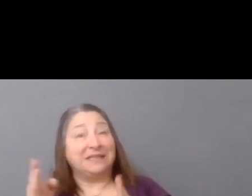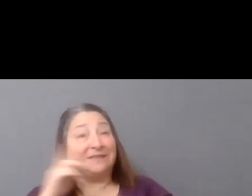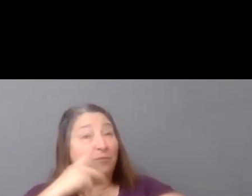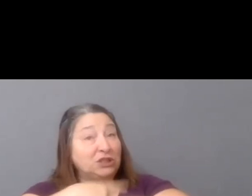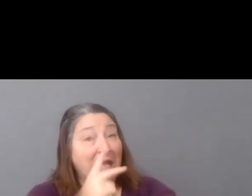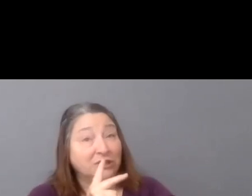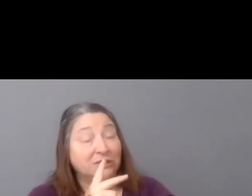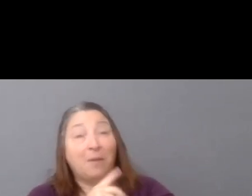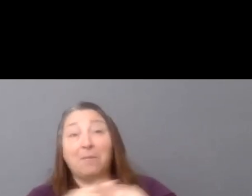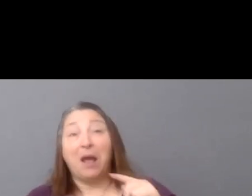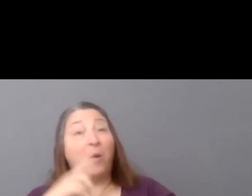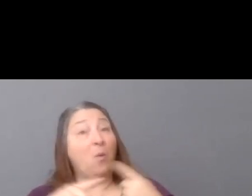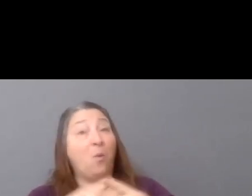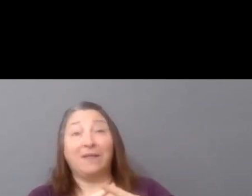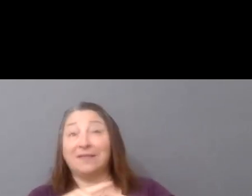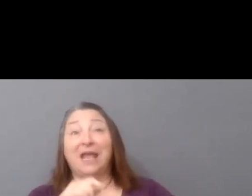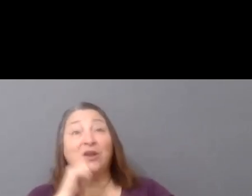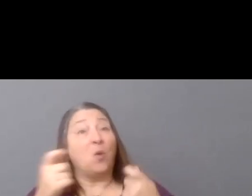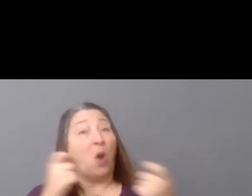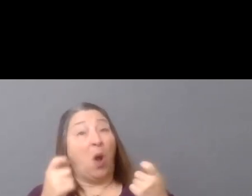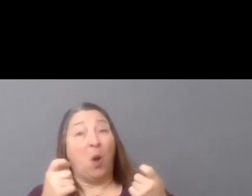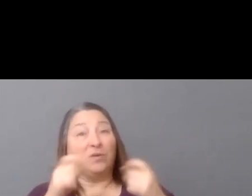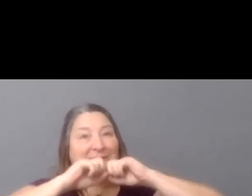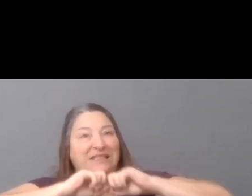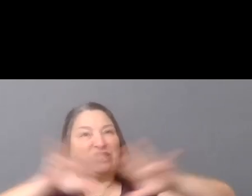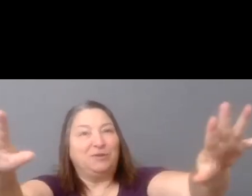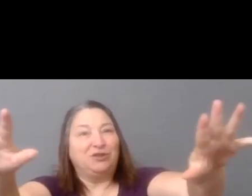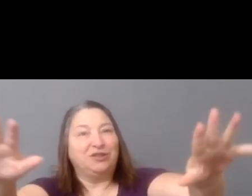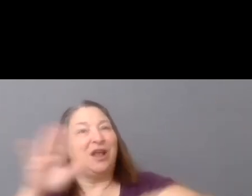when they don't own the means of distribution, they don't own their work.